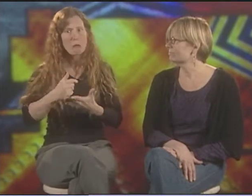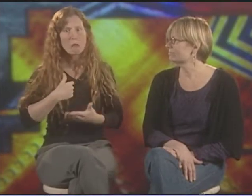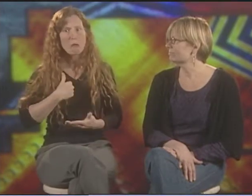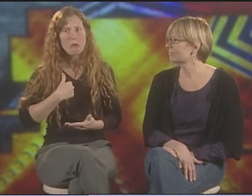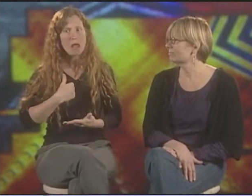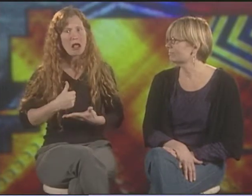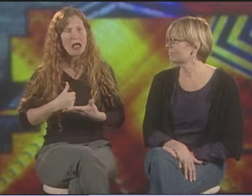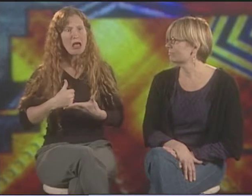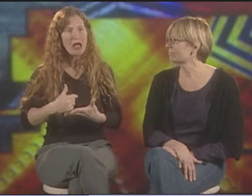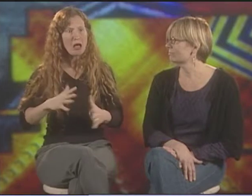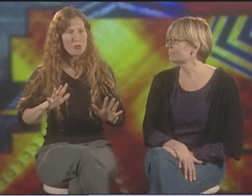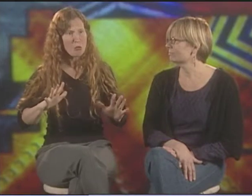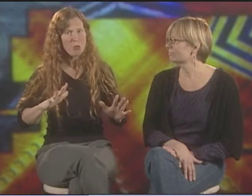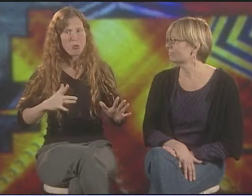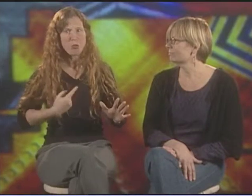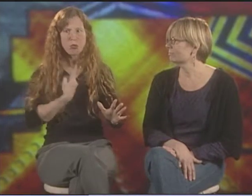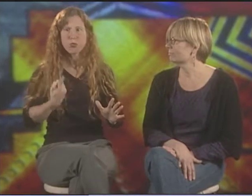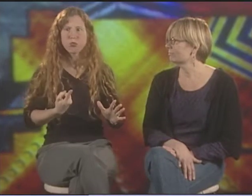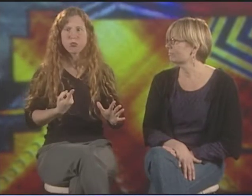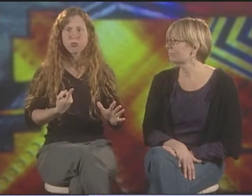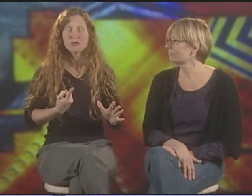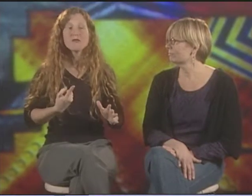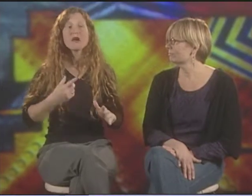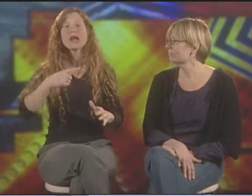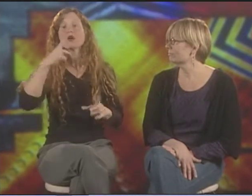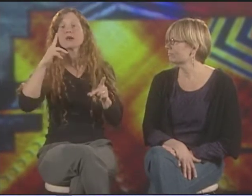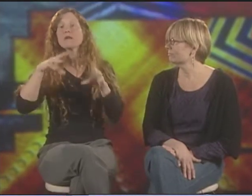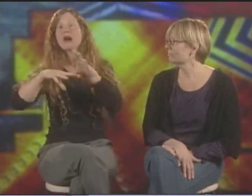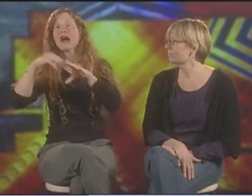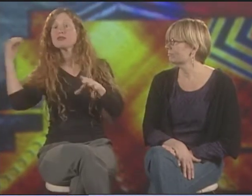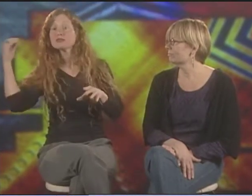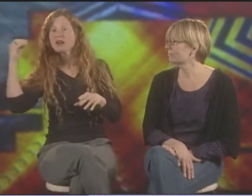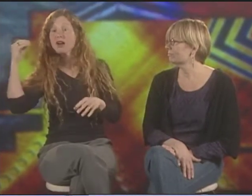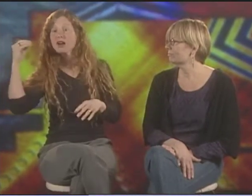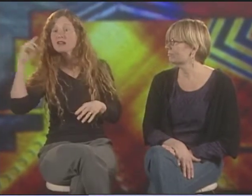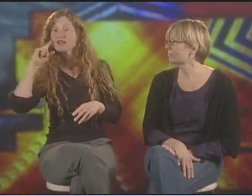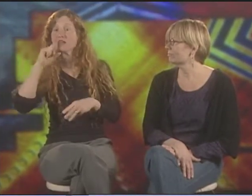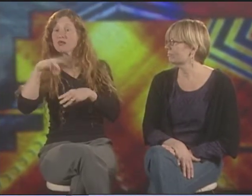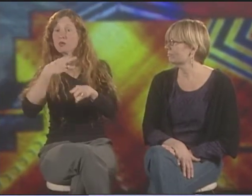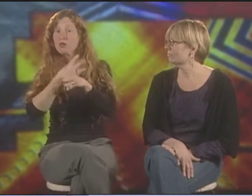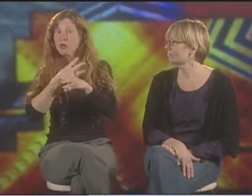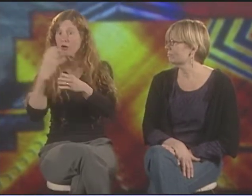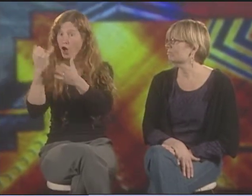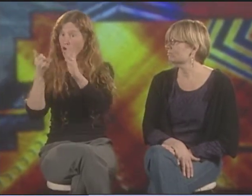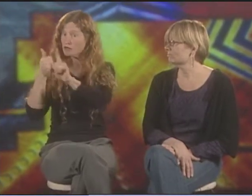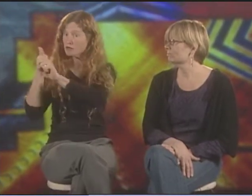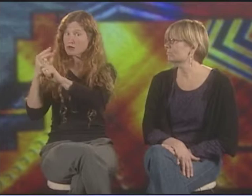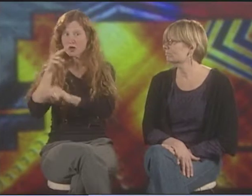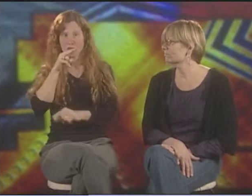WERE LIKE, "HEY, YOU'RE MAKING FUN OF US, "BUT WE'RE HELPING YOU. YOU'RE INSULTING US." BUT HEARING PEOPLE OUTSIDE OF THE DEAF WORLD